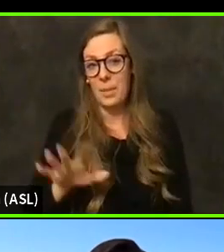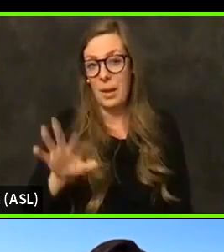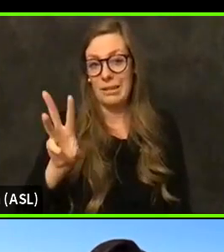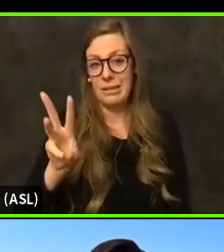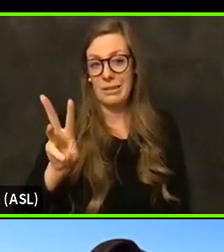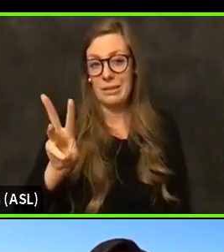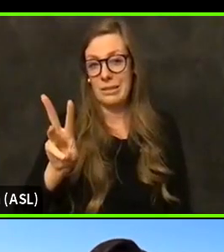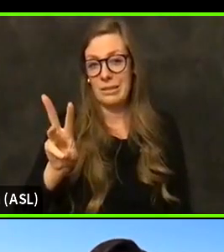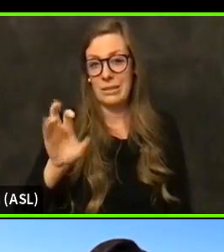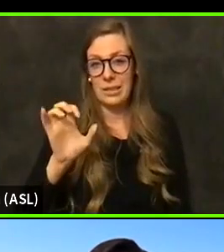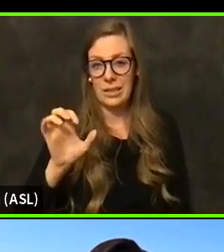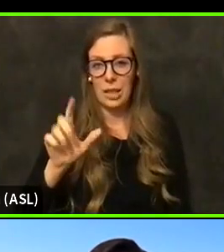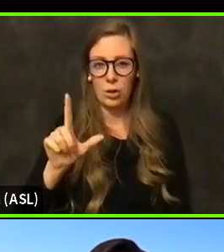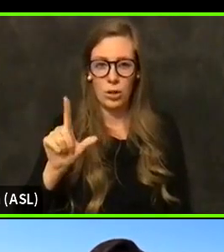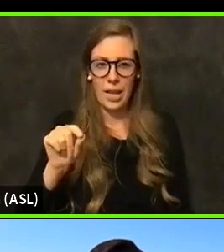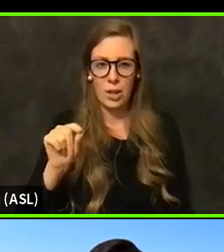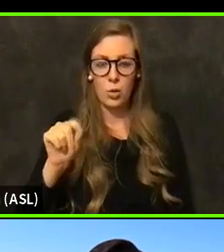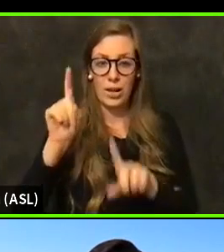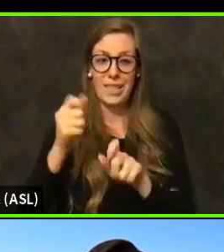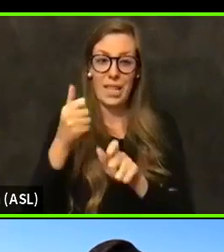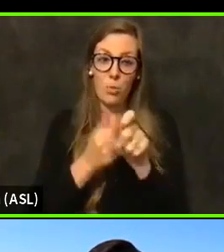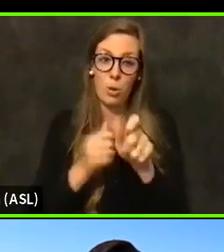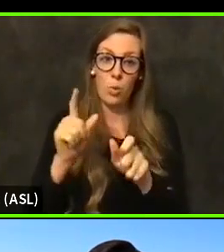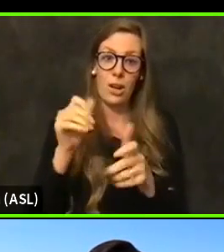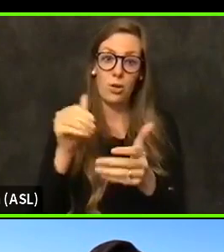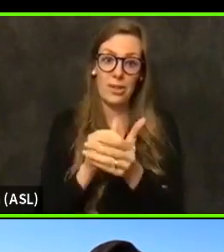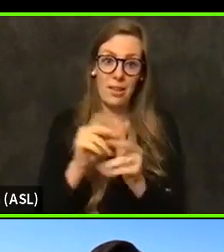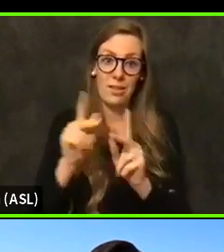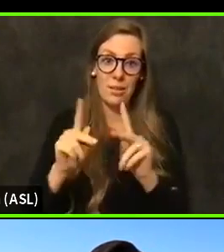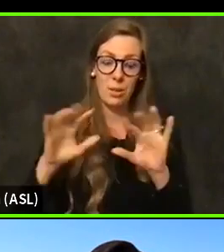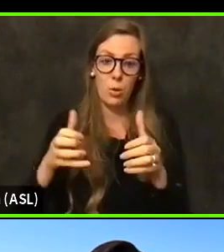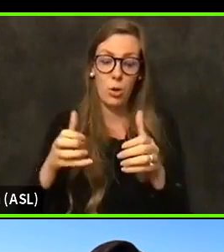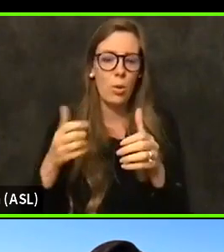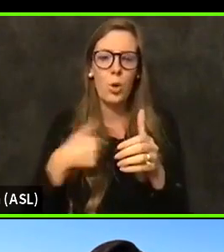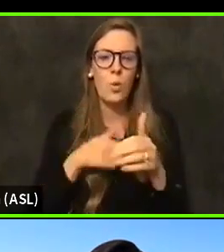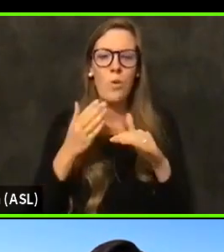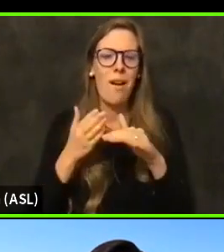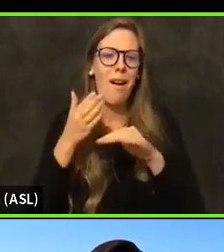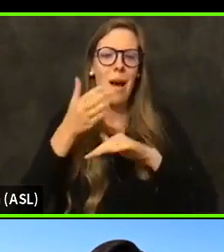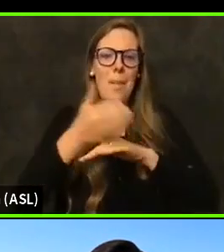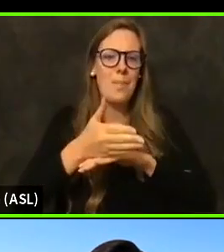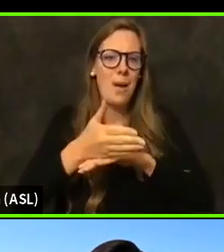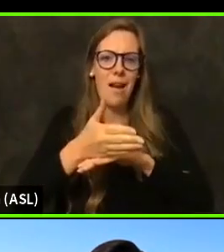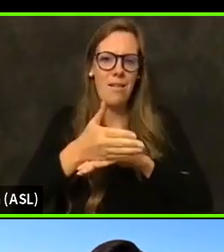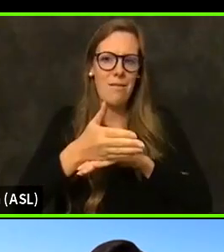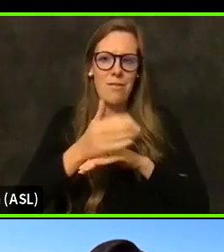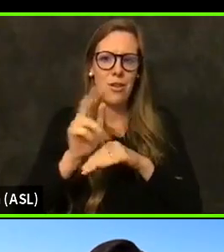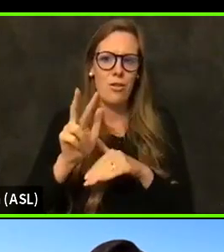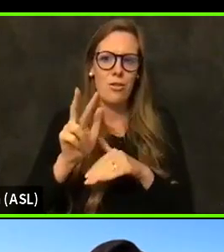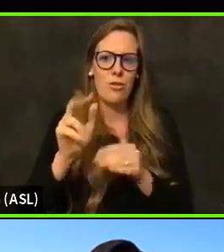hundred twenty four hundred thousand population and we're well above three thousand three thousand five hundred tests a day,